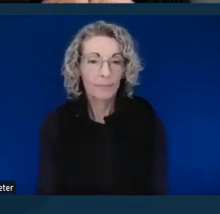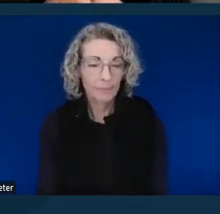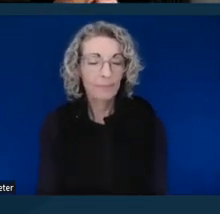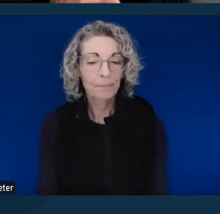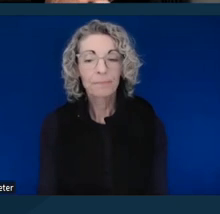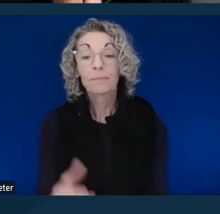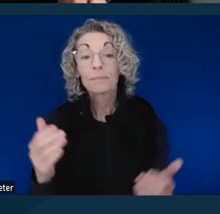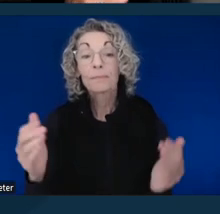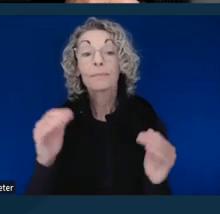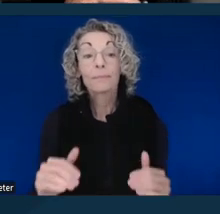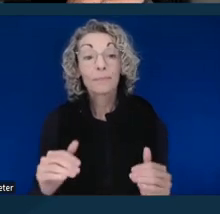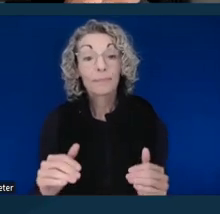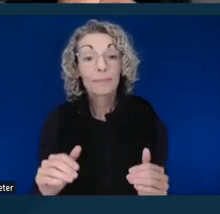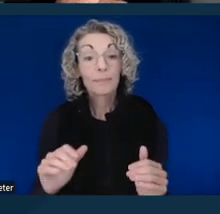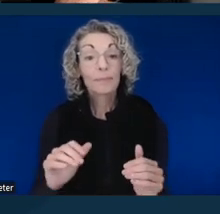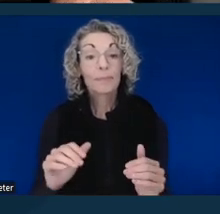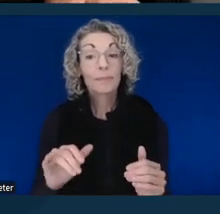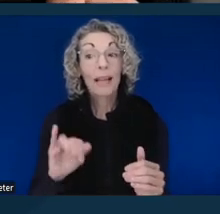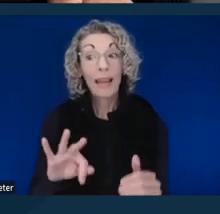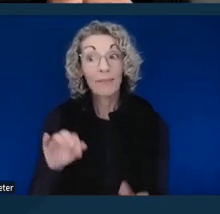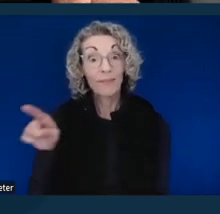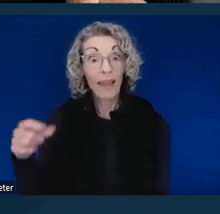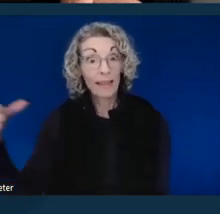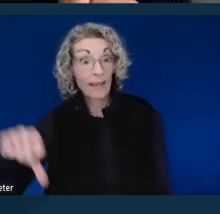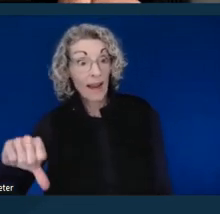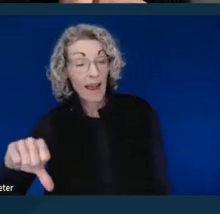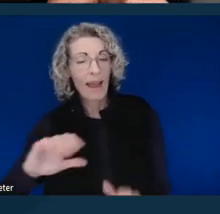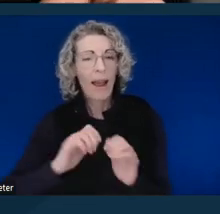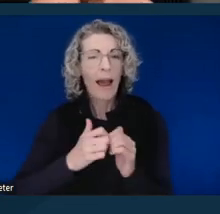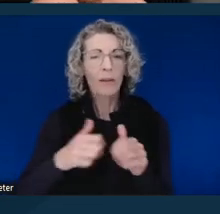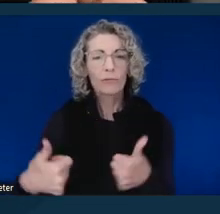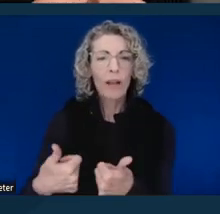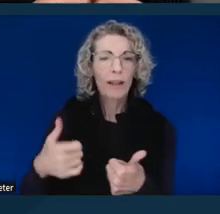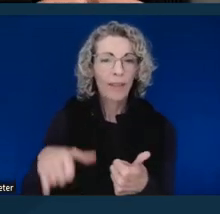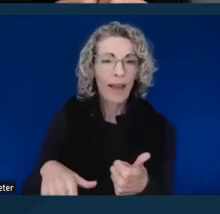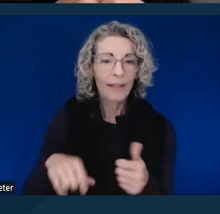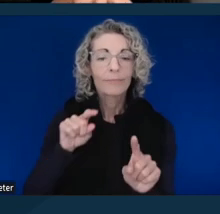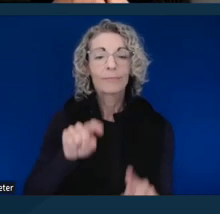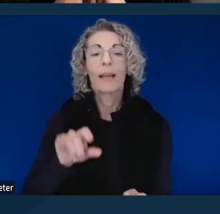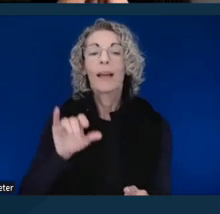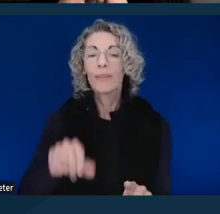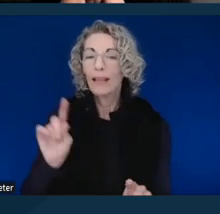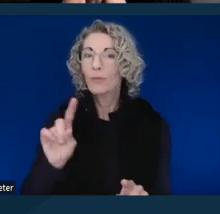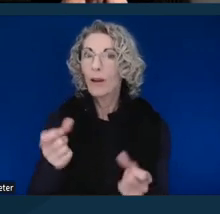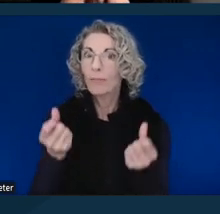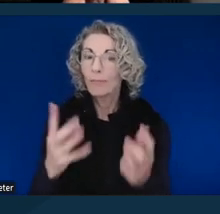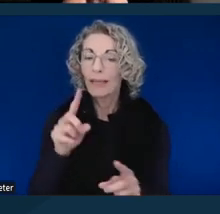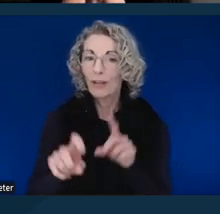Challenging and accommodation denial. This is where we get a lot of questions and complaints.